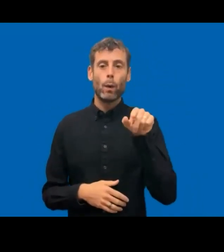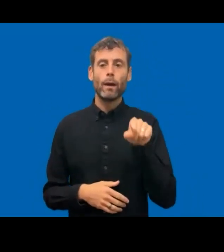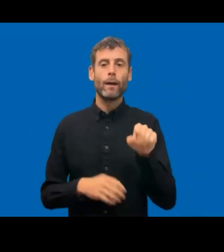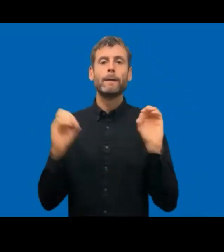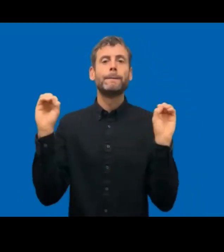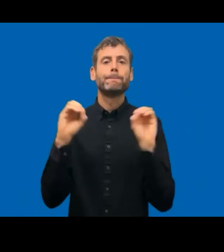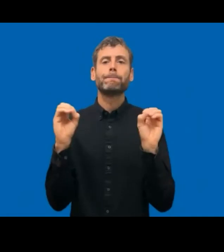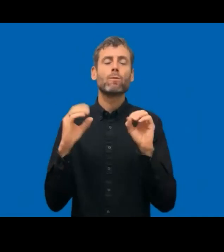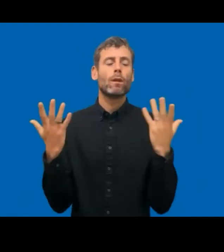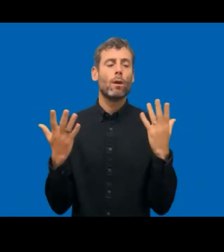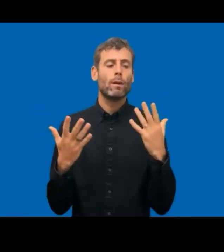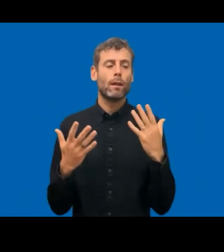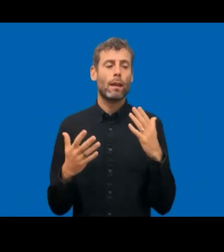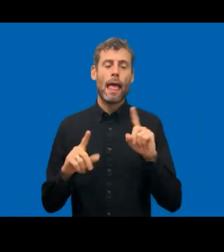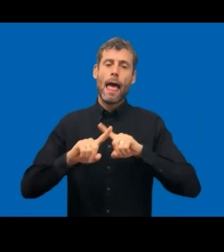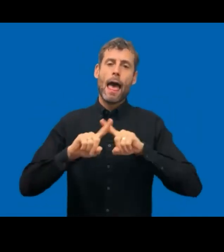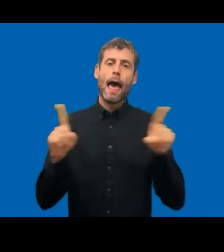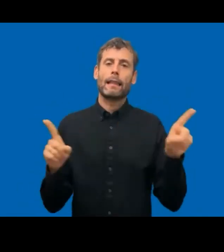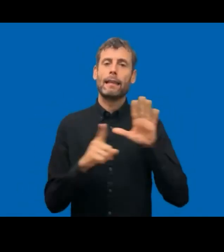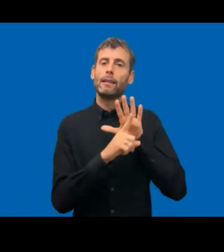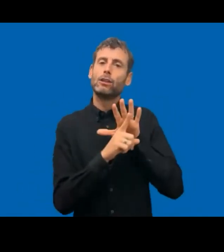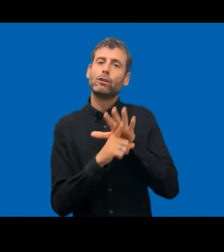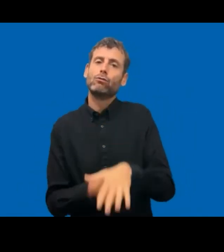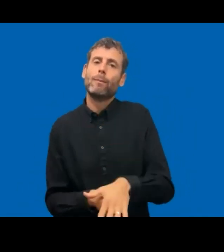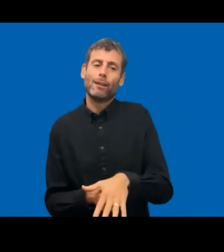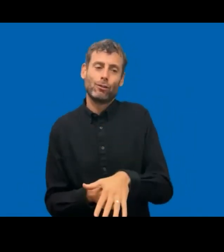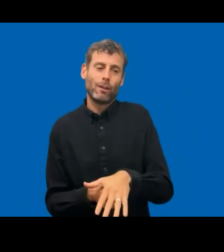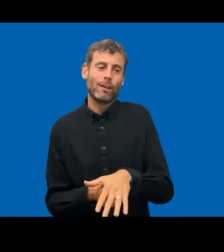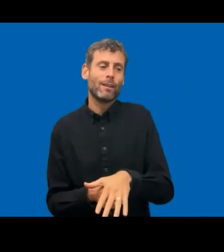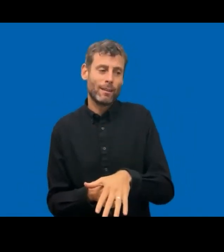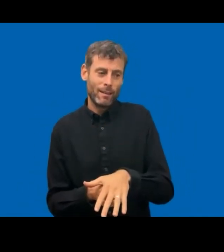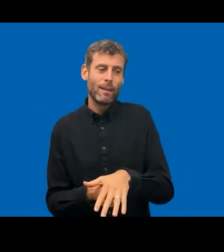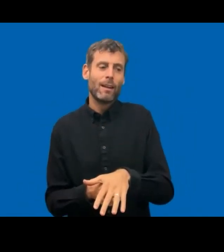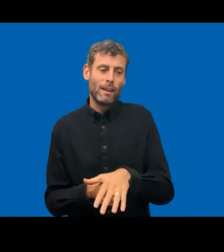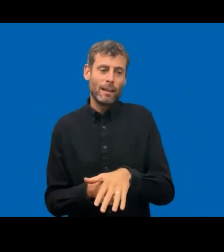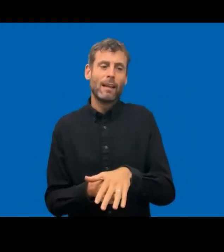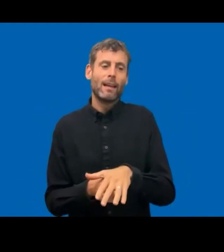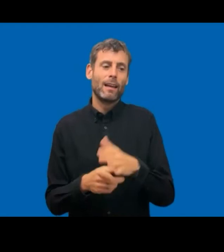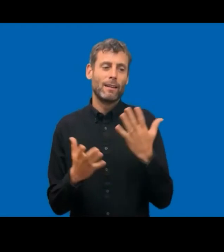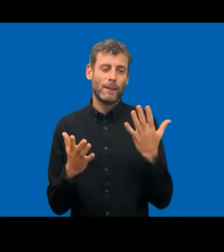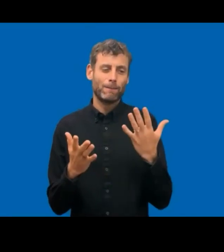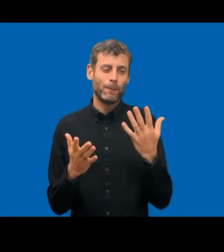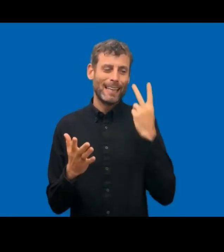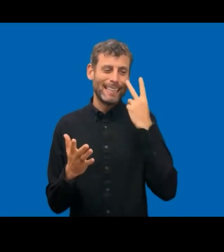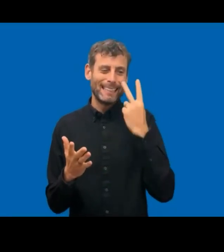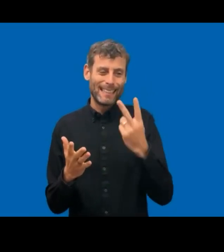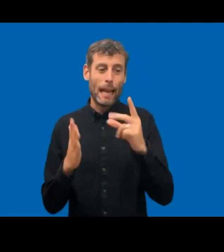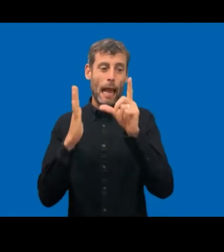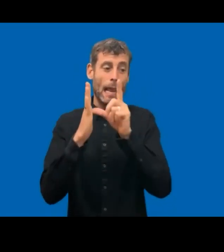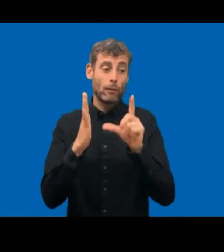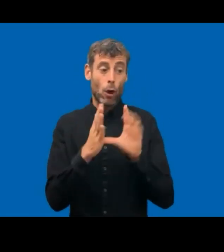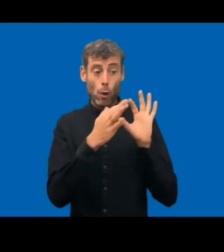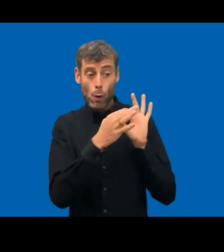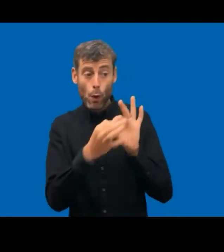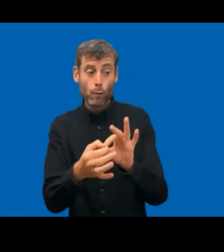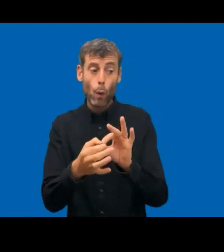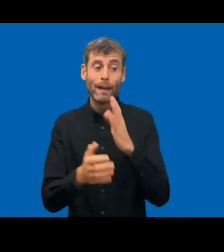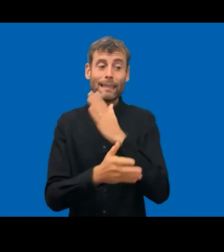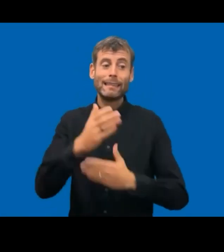in all aspects of life, but we do have a directive from 2000 on equal treatment in employment,